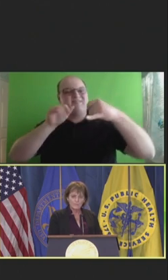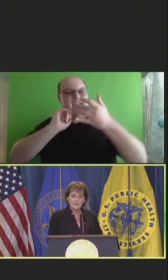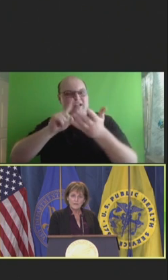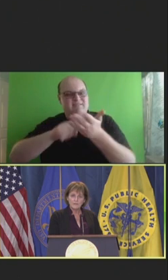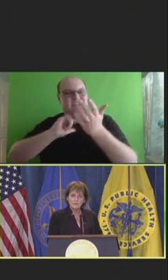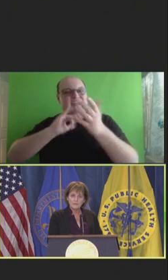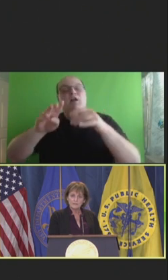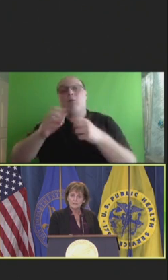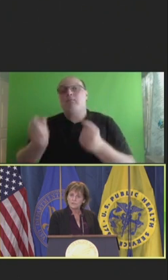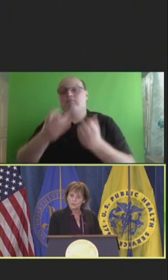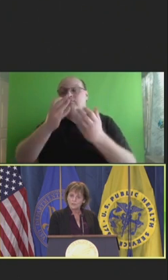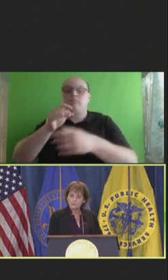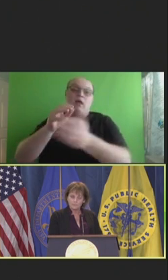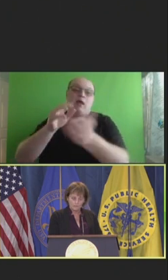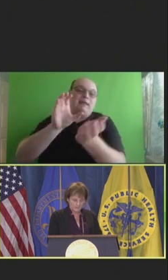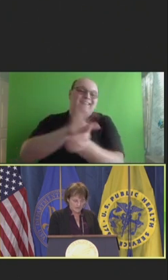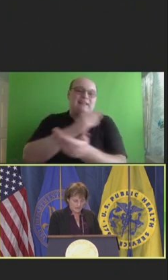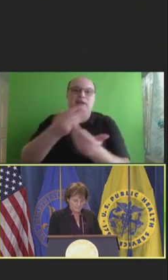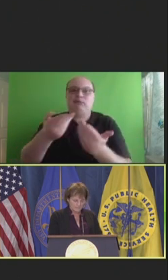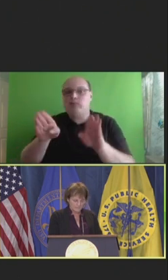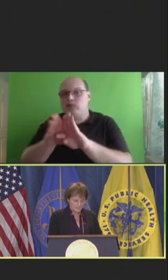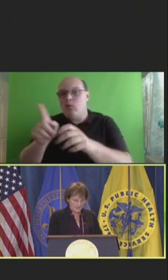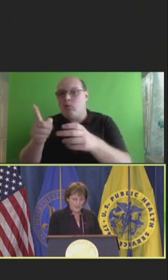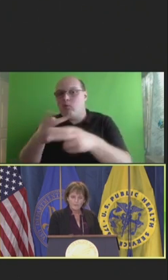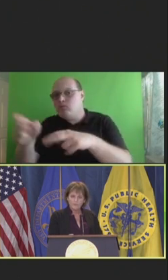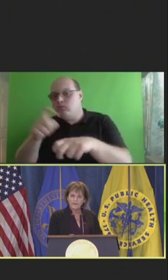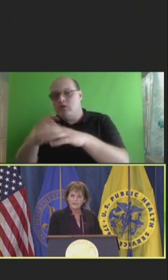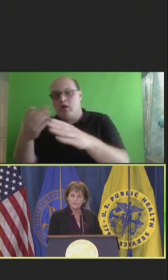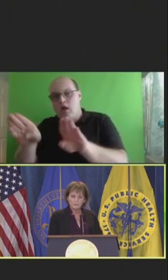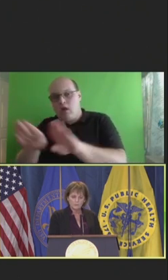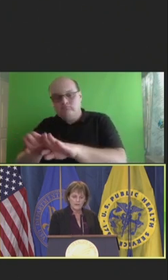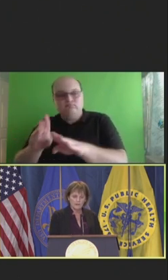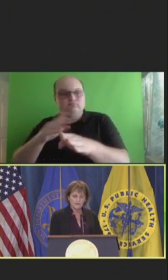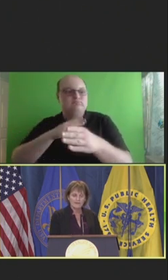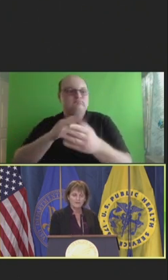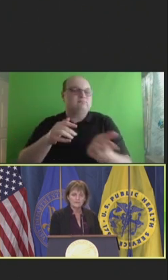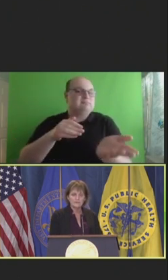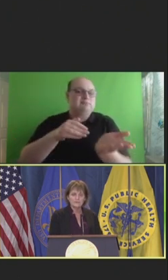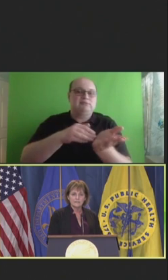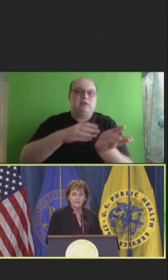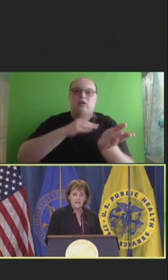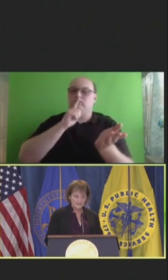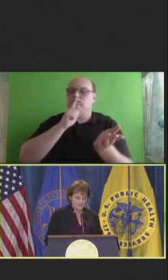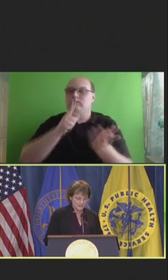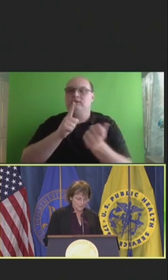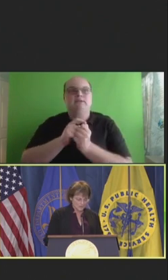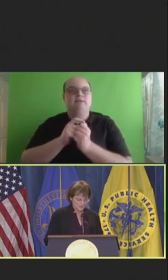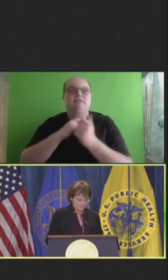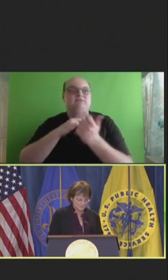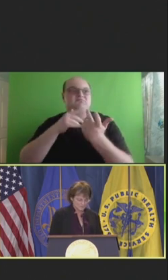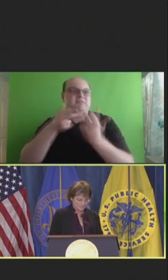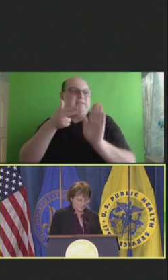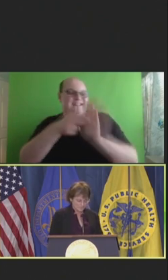Many ambulatory clinics closed for a time, and providers were heralded as heroes.